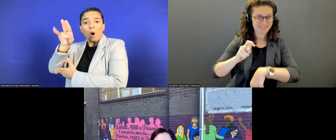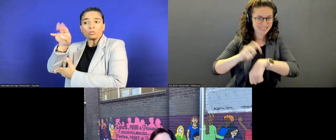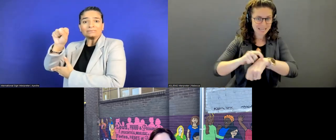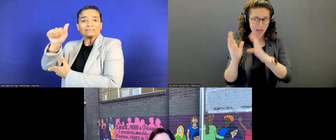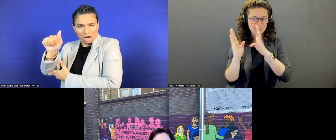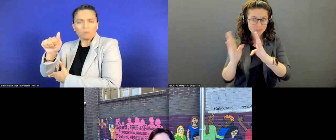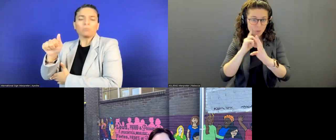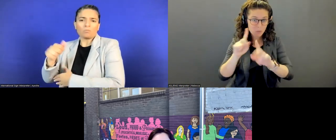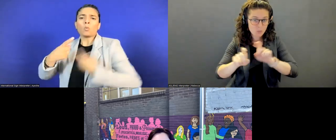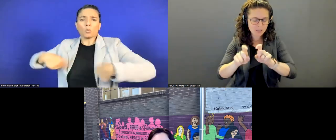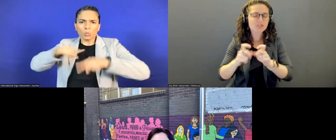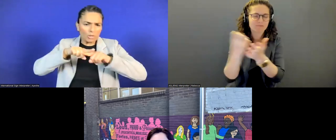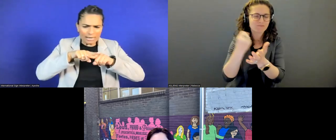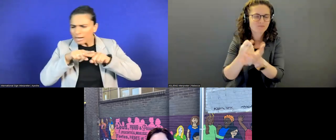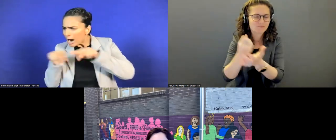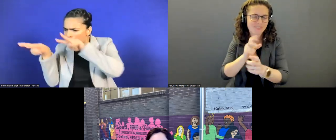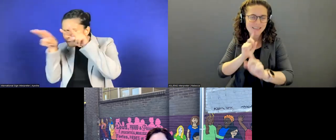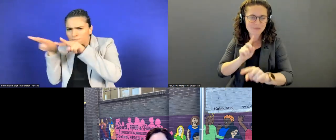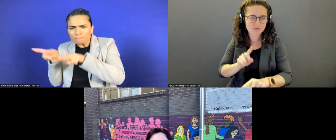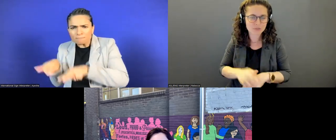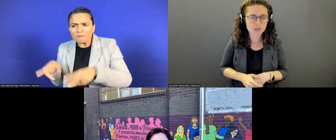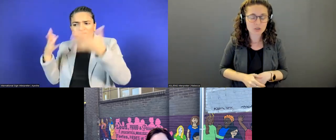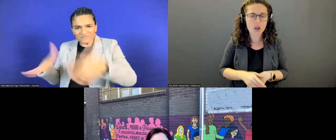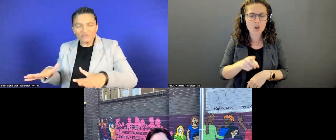We welcome you to ask them any time you wish.